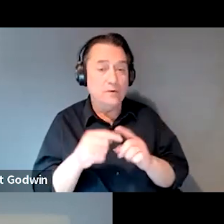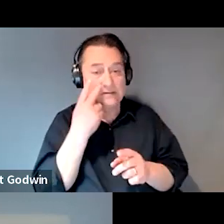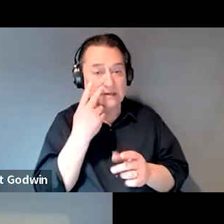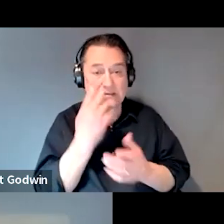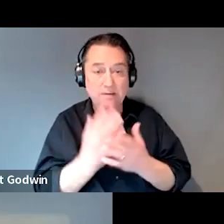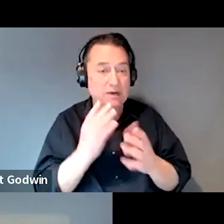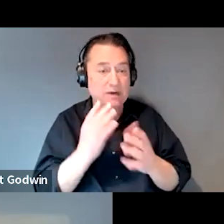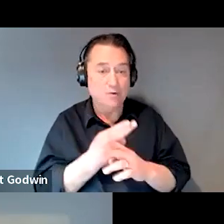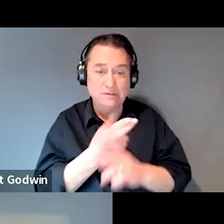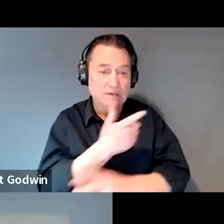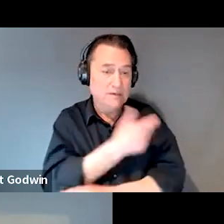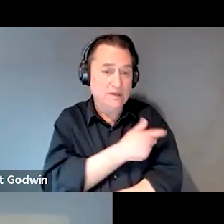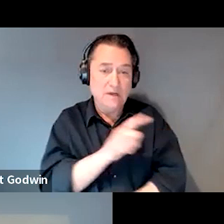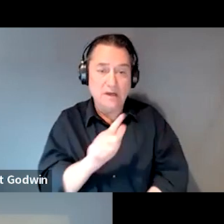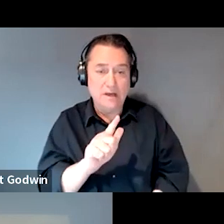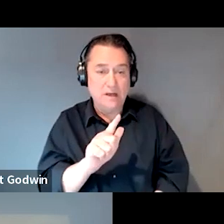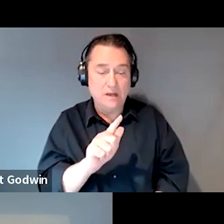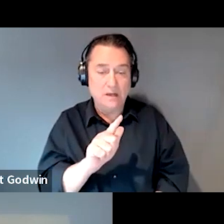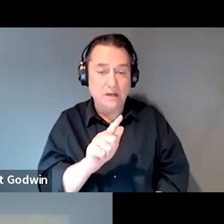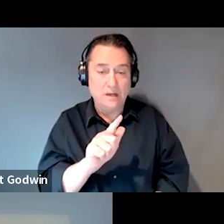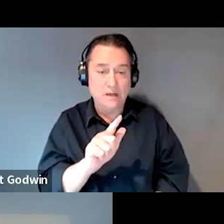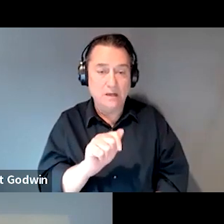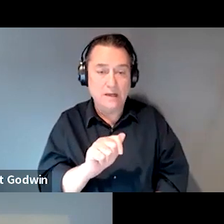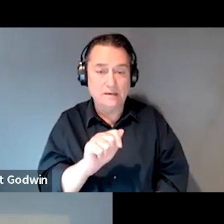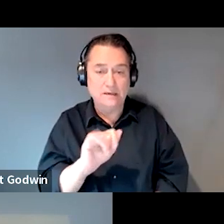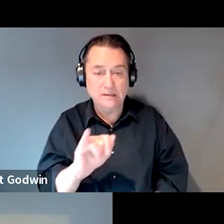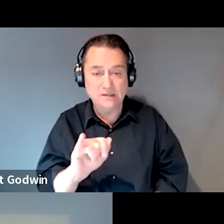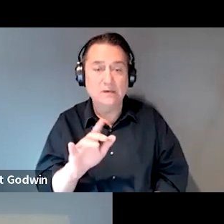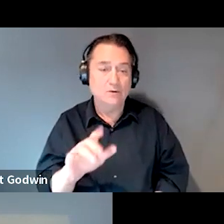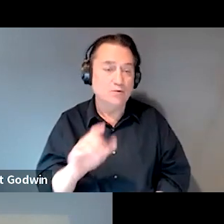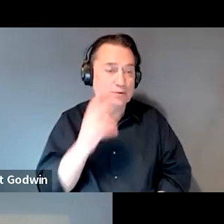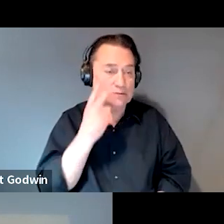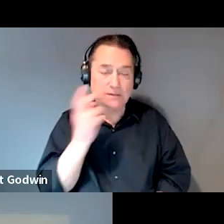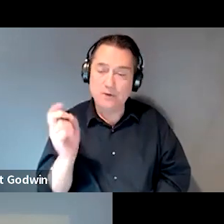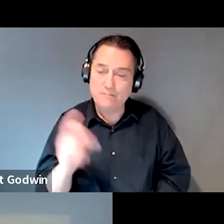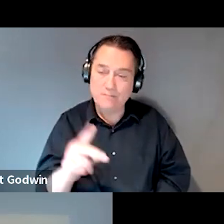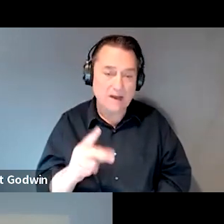because it's like, that person comes back. You get to see them come back and you see them have housing